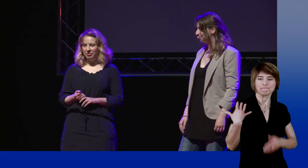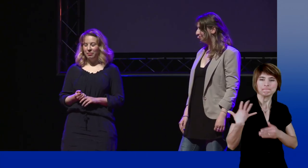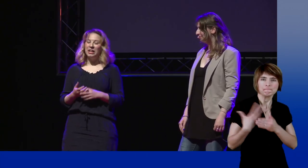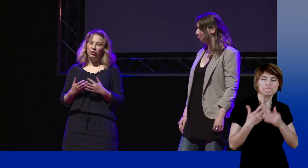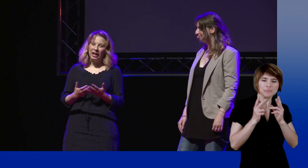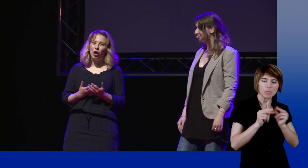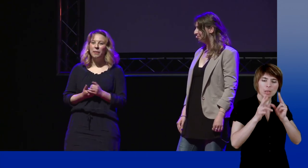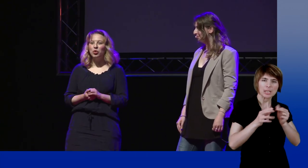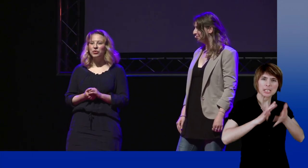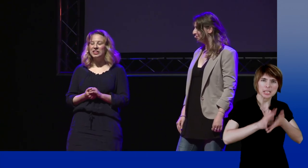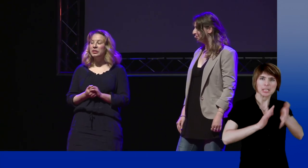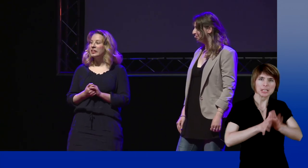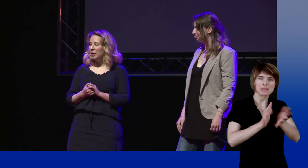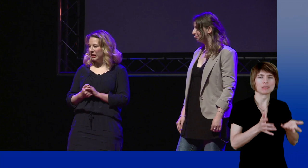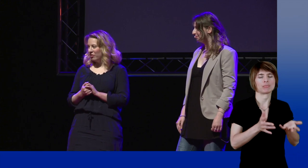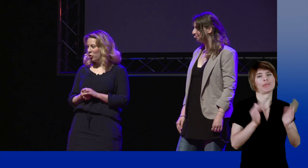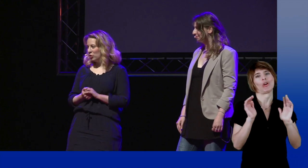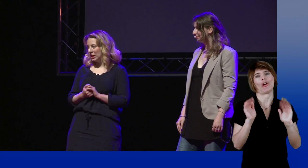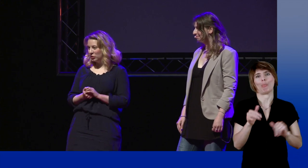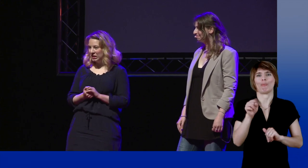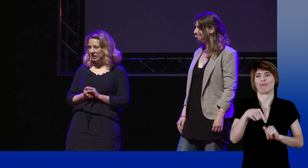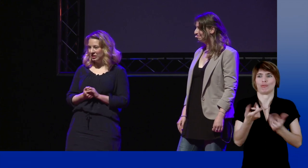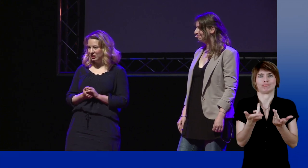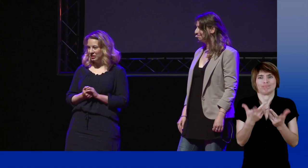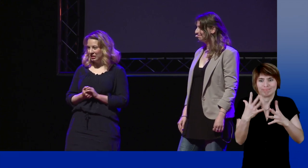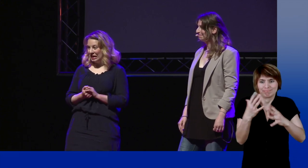But we should explain to you in short what it consists of.